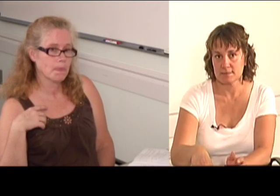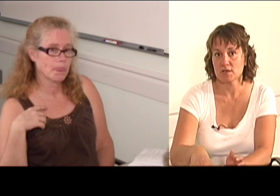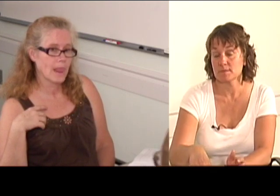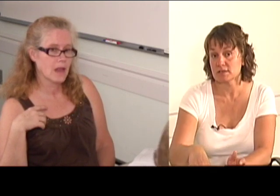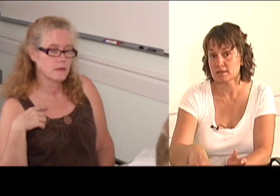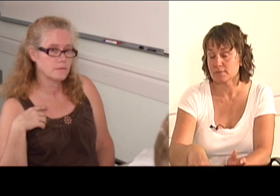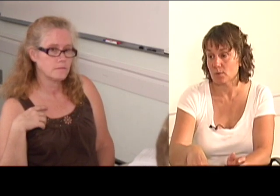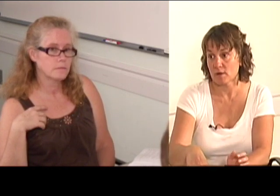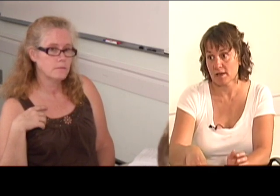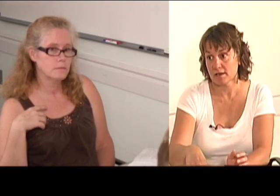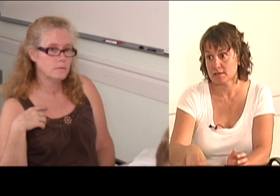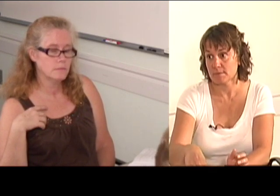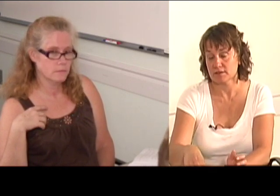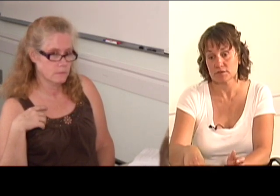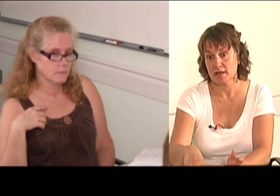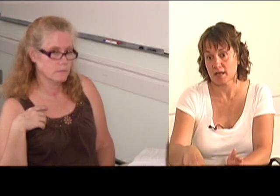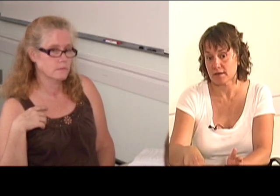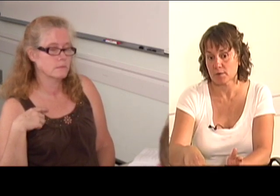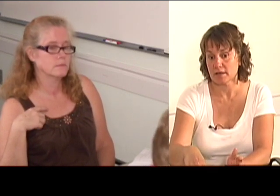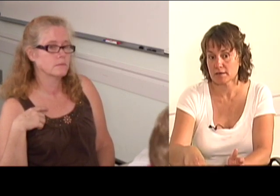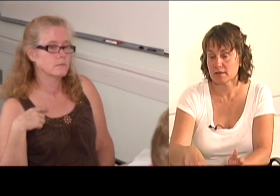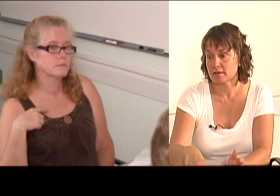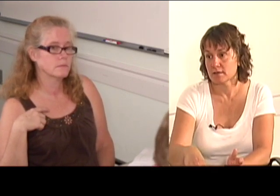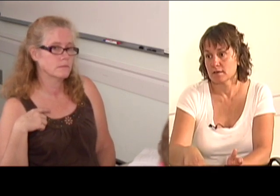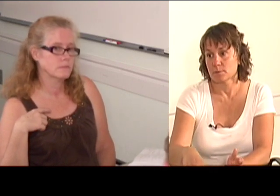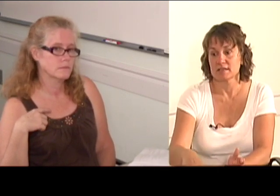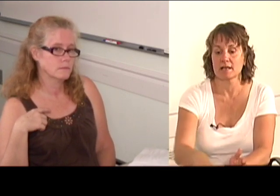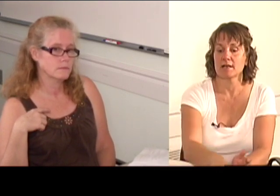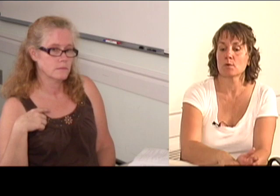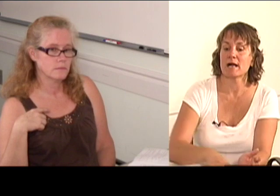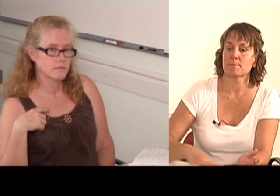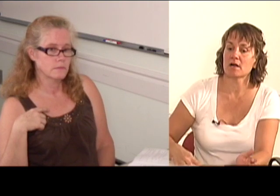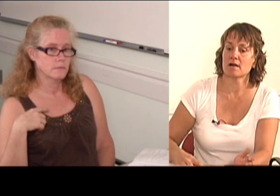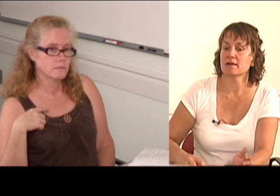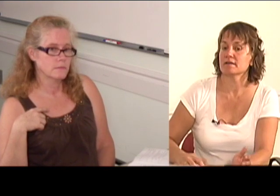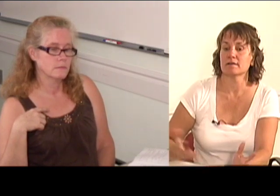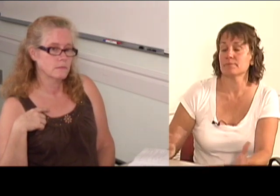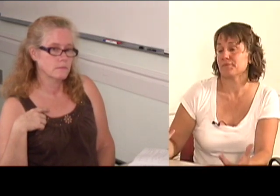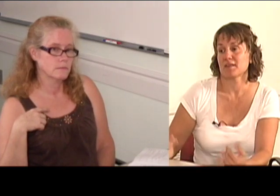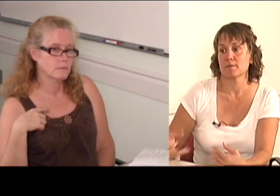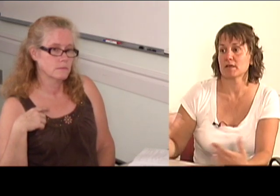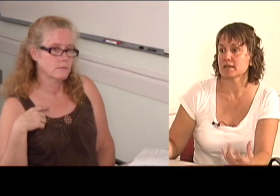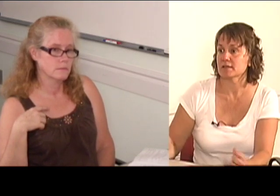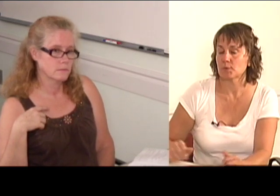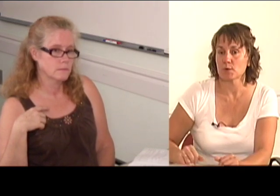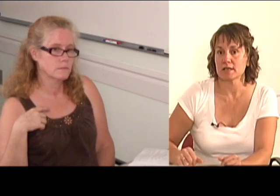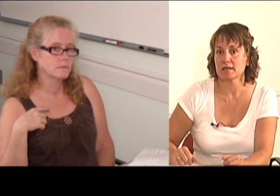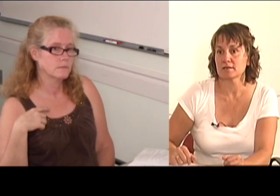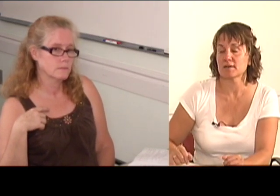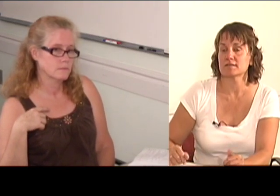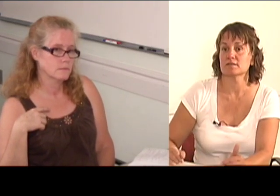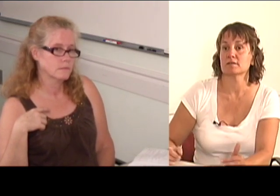sometimes in a different way, to make sure I got it right. But then I go back behind and I'm the boring hairdresser.